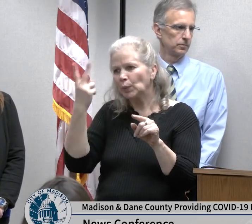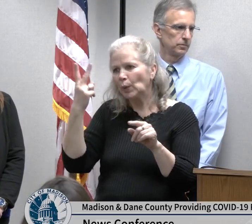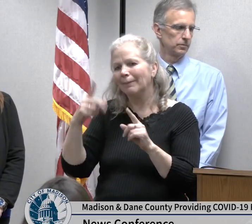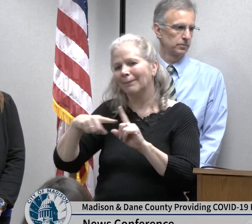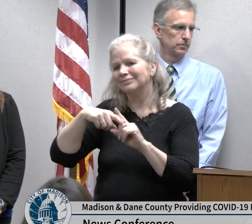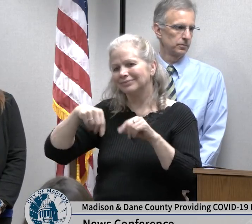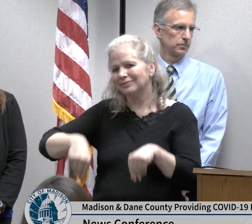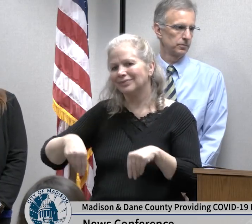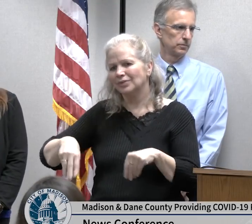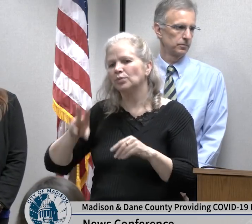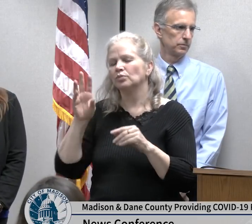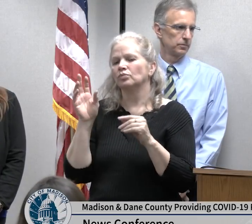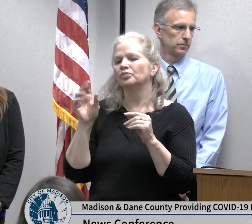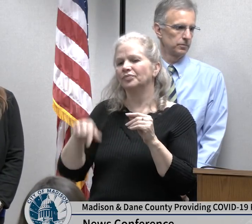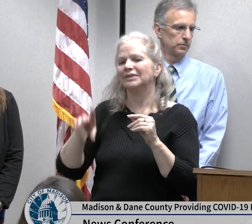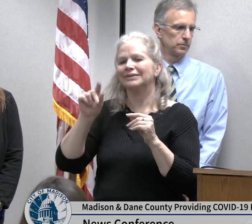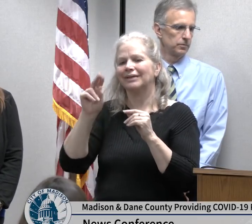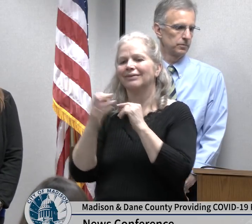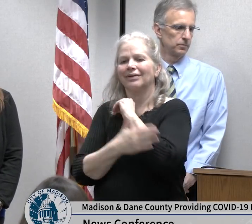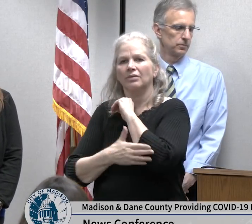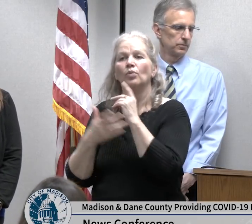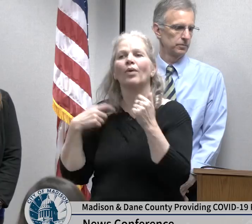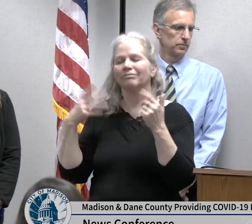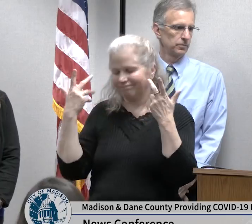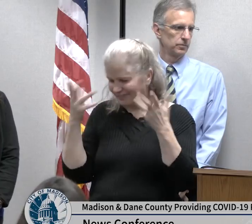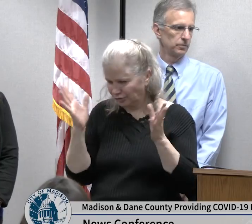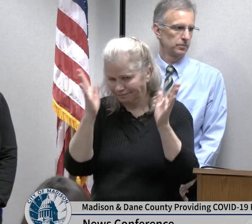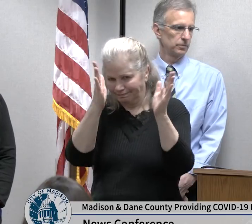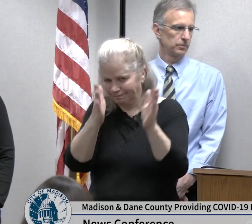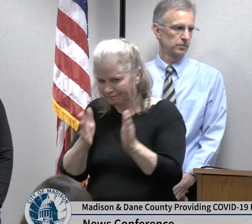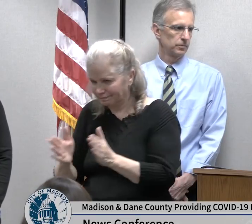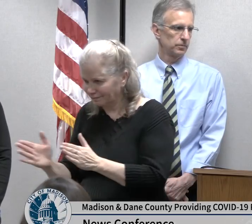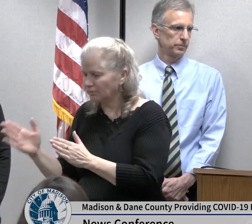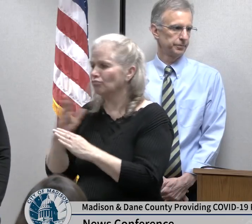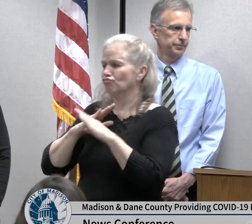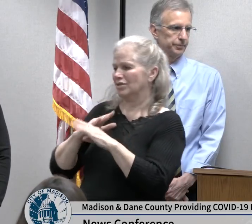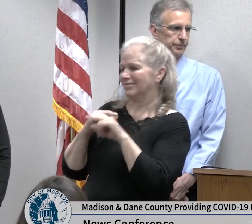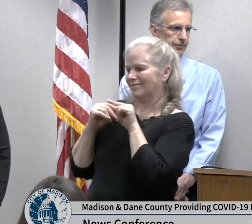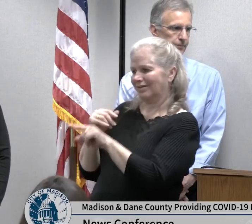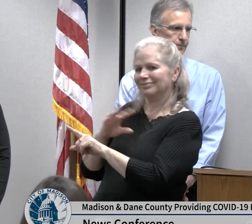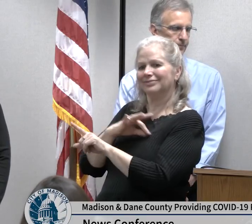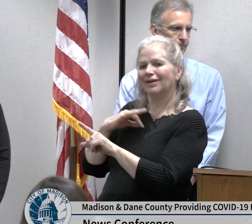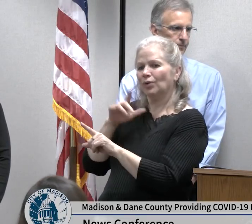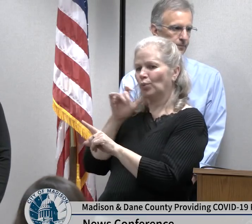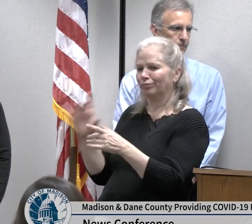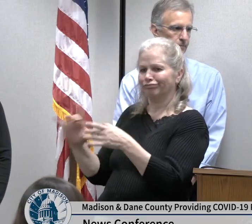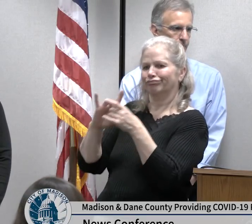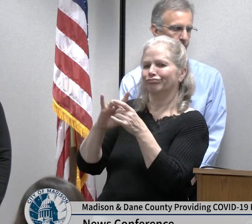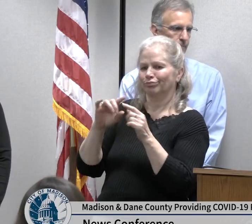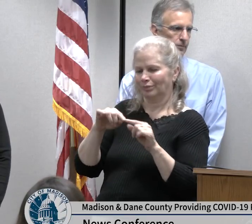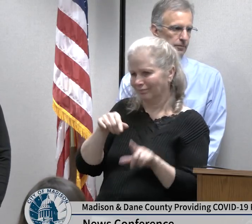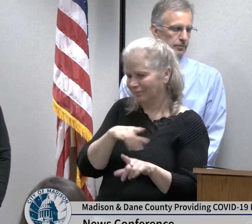staffs we take proactive steps to monitor those staff and to have our